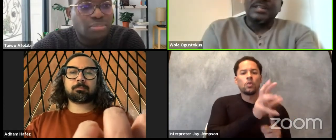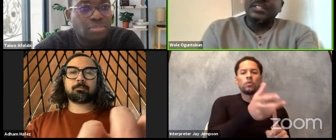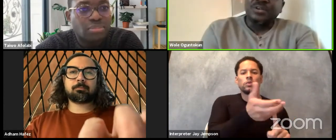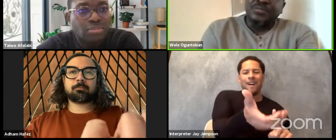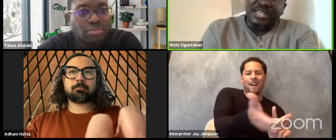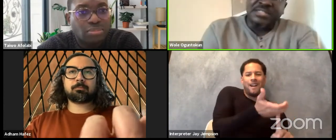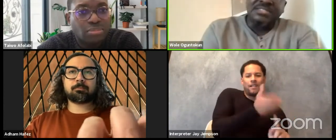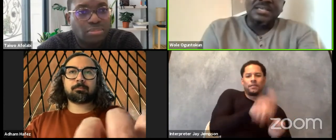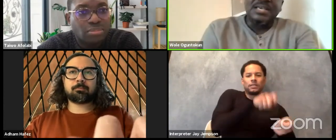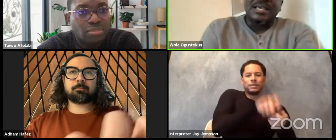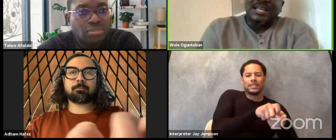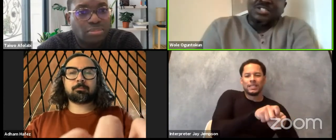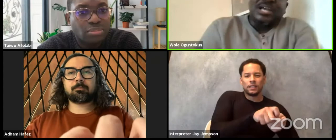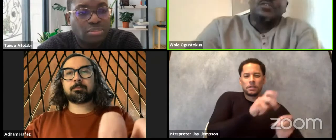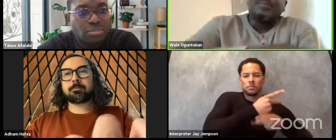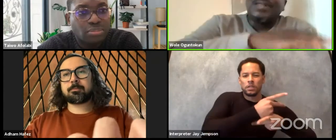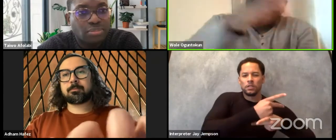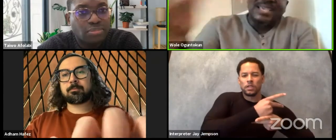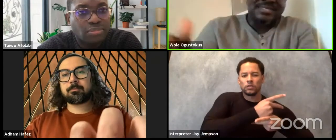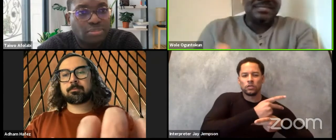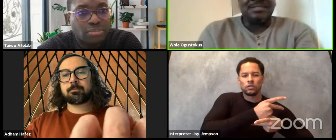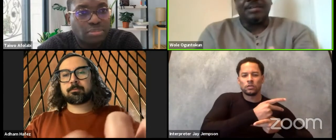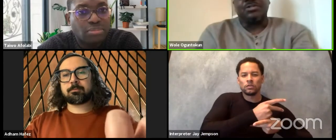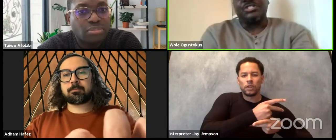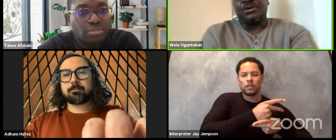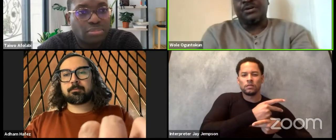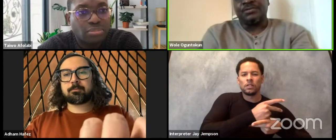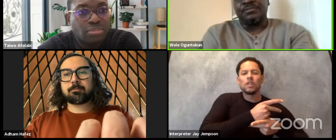There are some things you cannot blanket dramaturgy on,